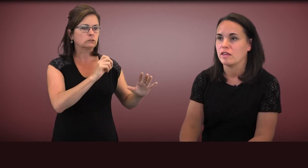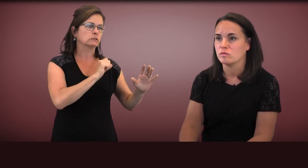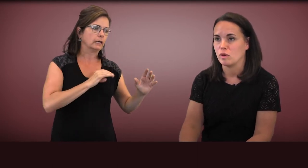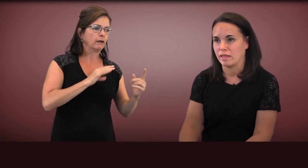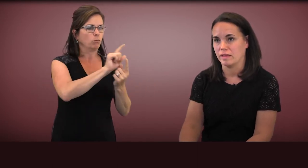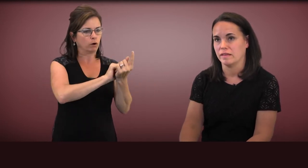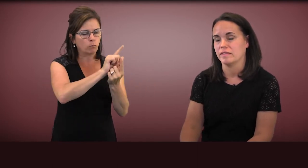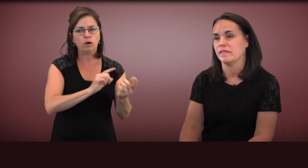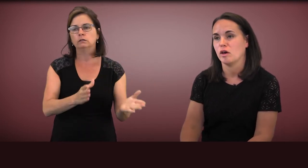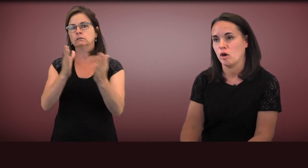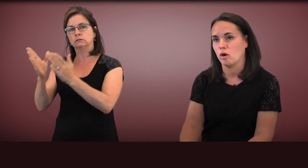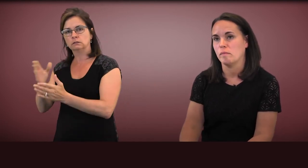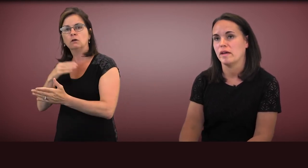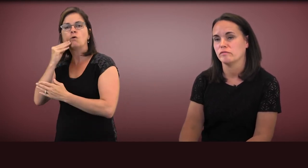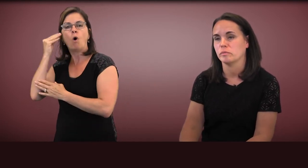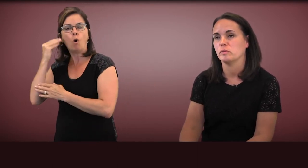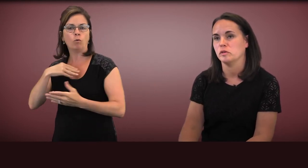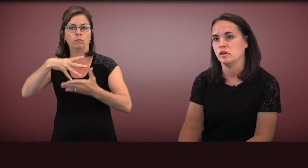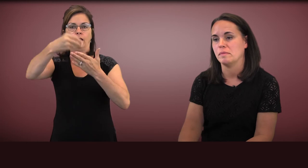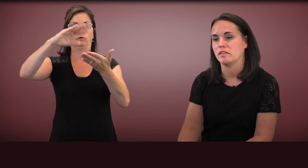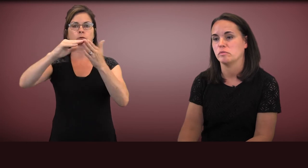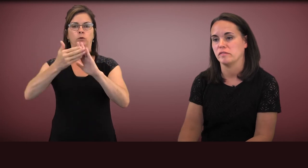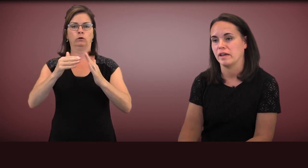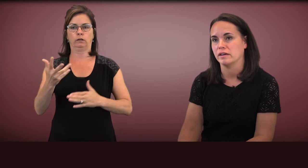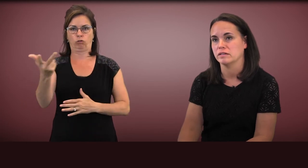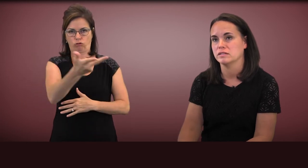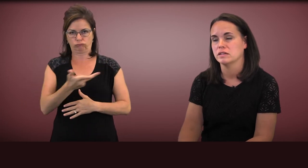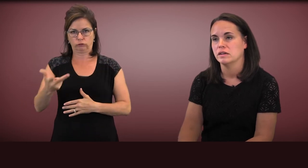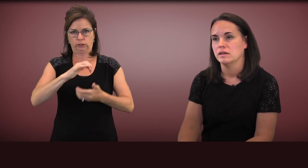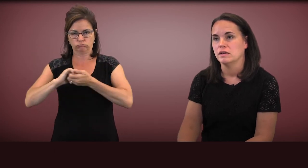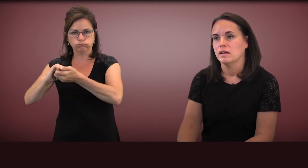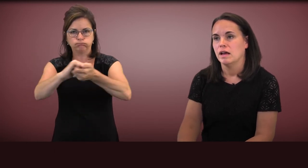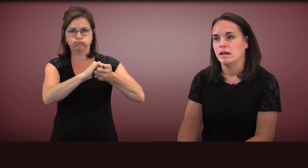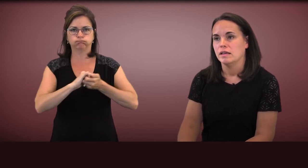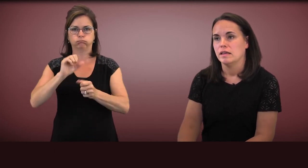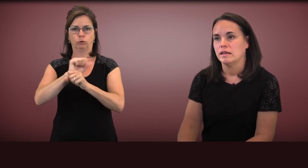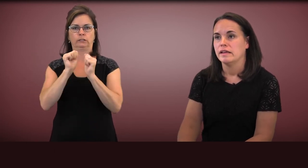as well as in the home and from community-based providers.